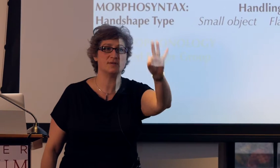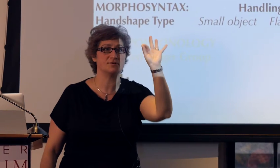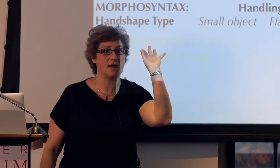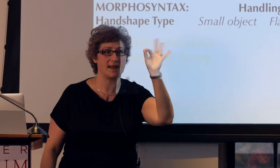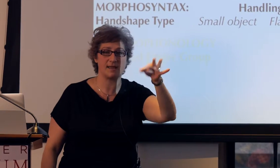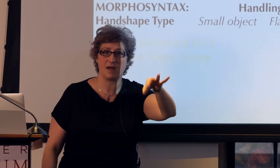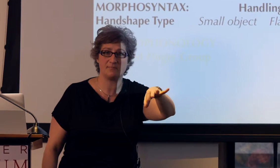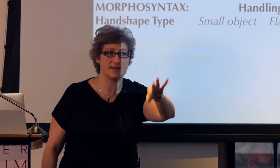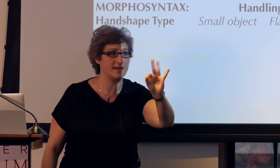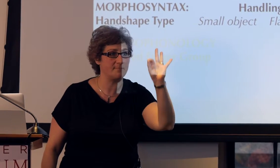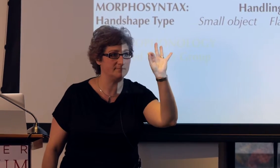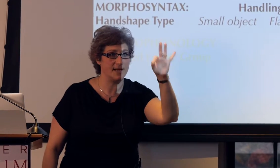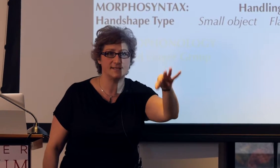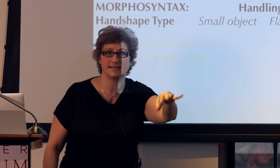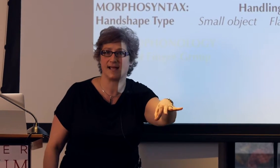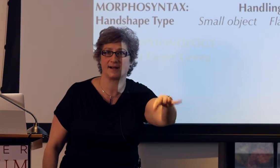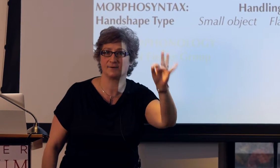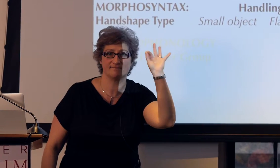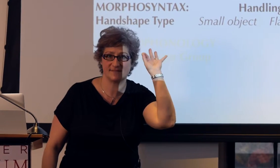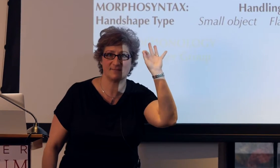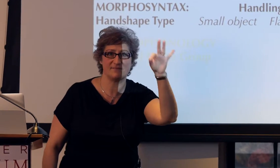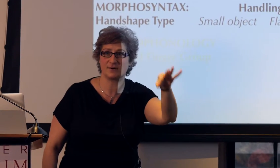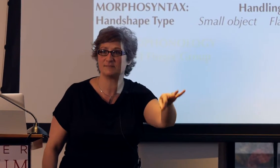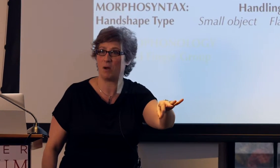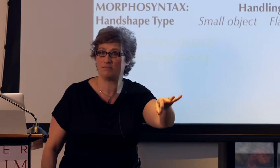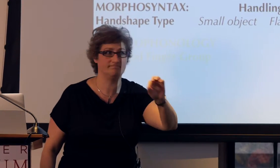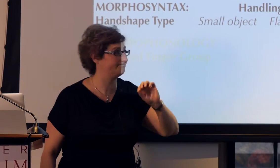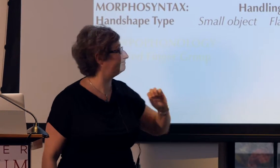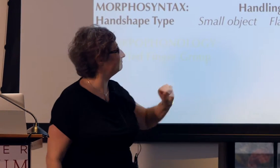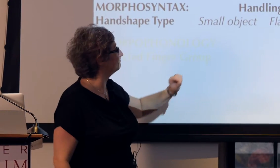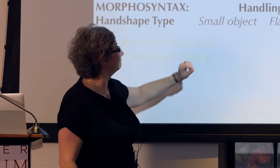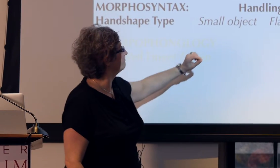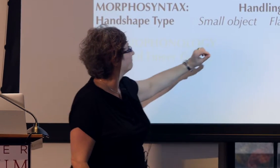when you're talking about picking up a Tic-Tac, something very small.